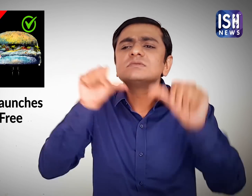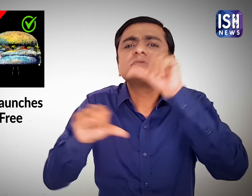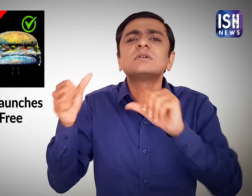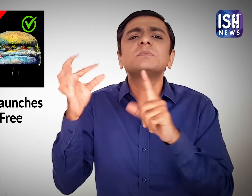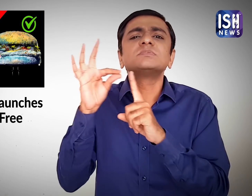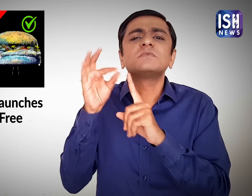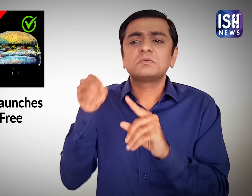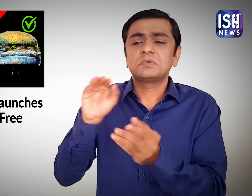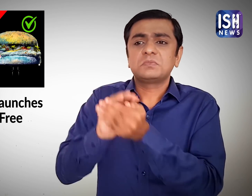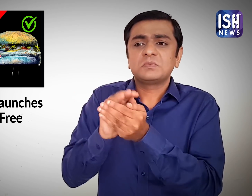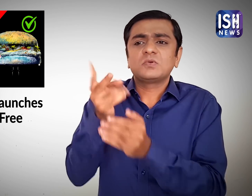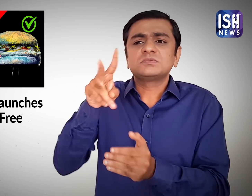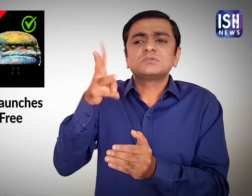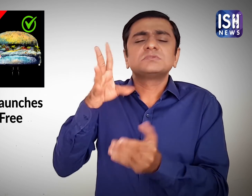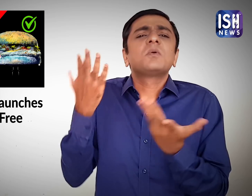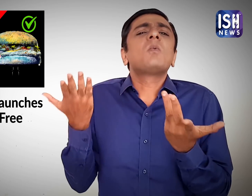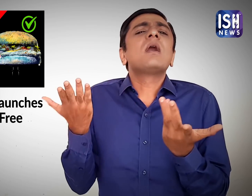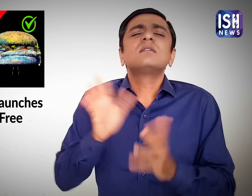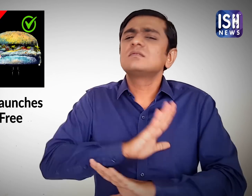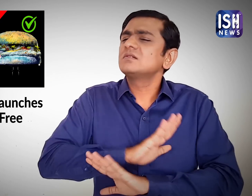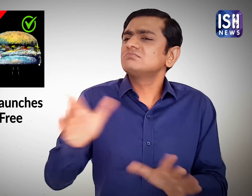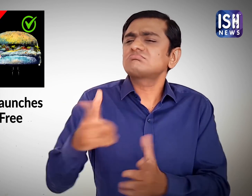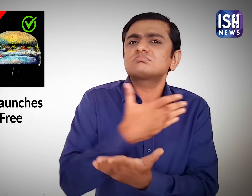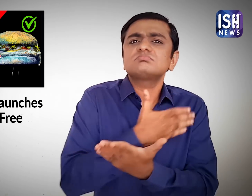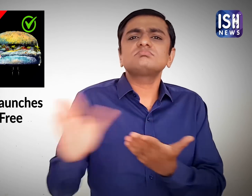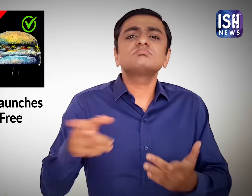There is no need to add preservatives.